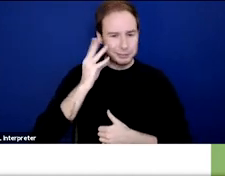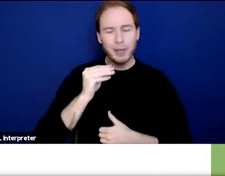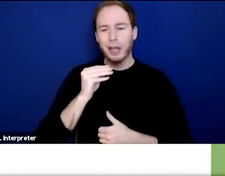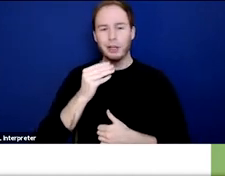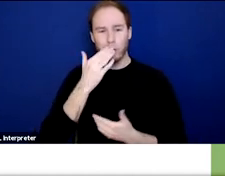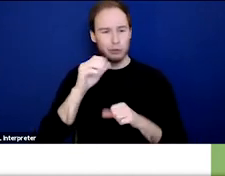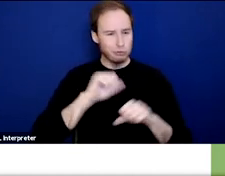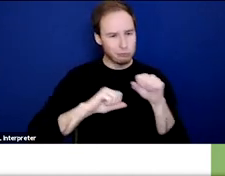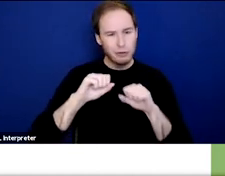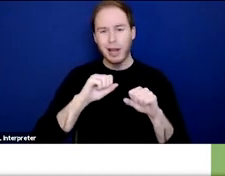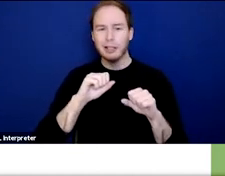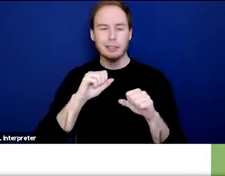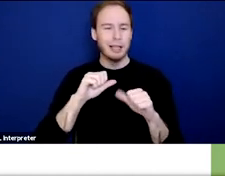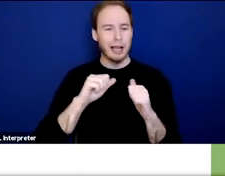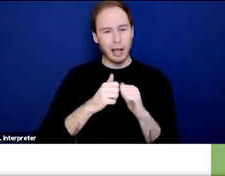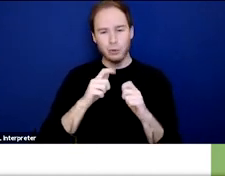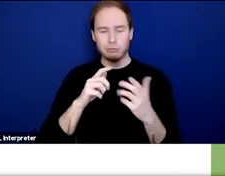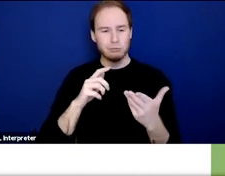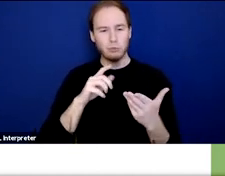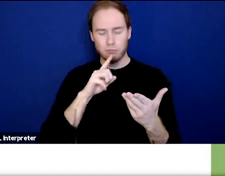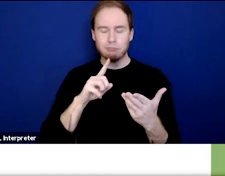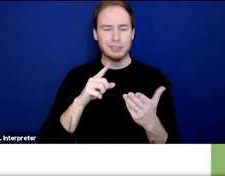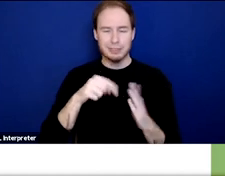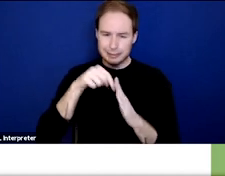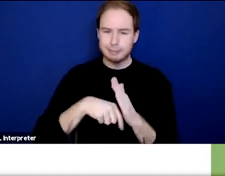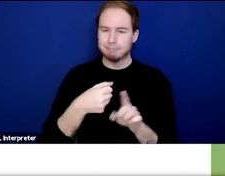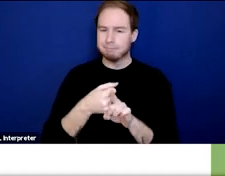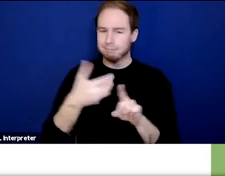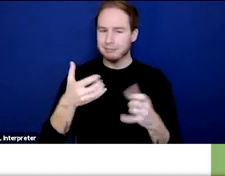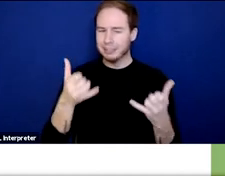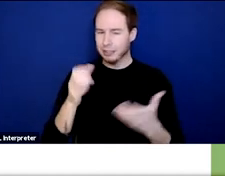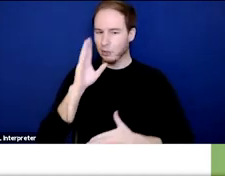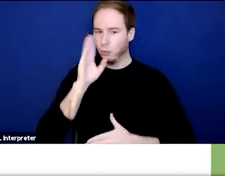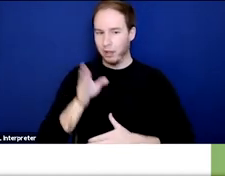We're gonna get some wonderful, real talk today in this webinar. Next slide.